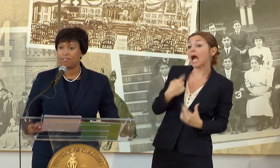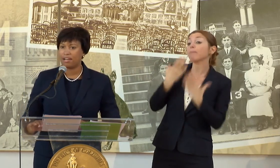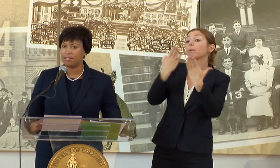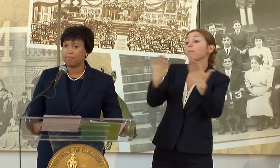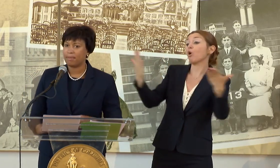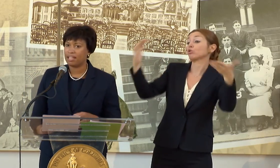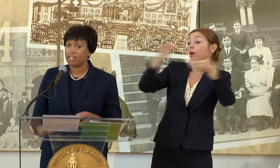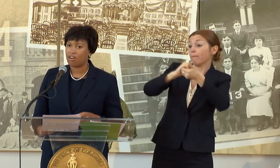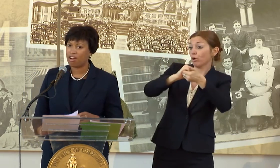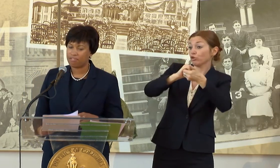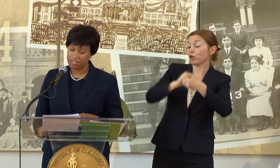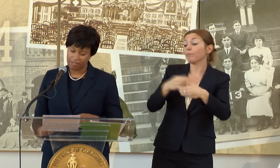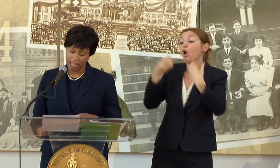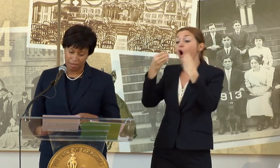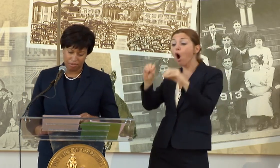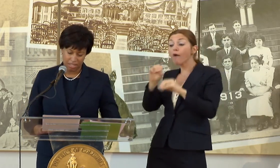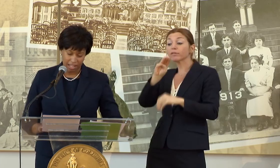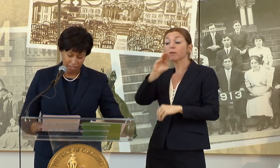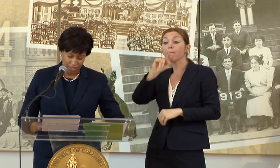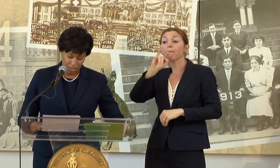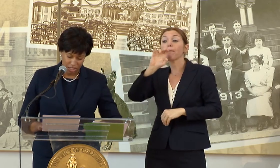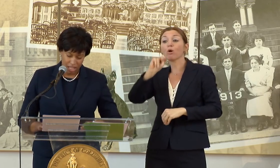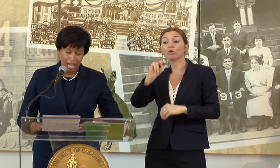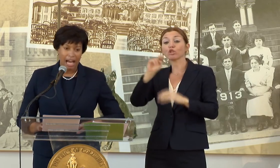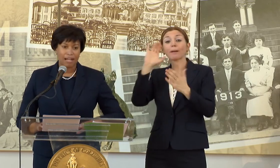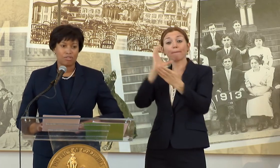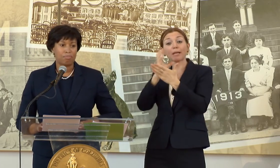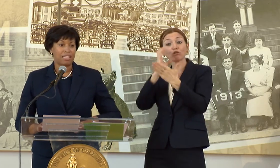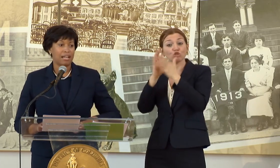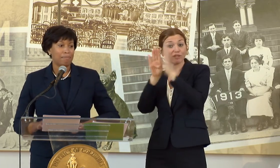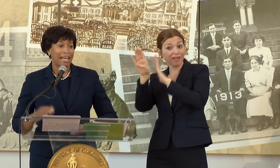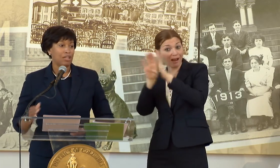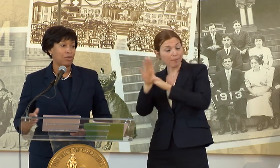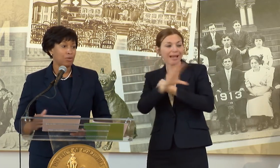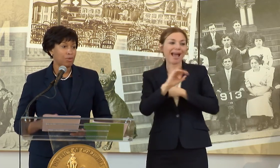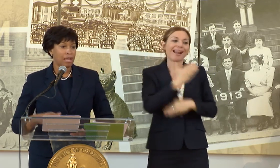DEVELOPMENT AND OUR OFFICE OF CABLE TELEVISION TO BECOME A NEW